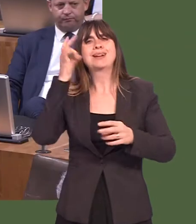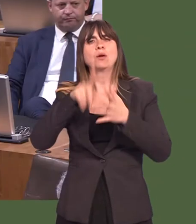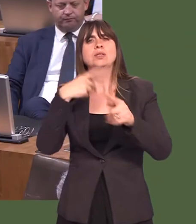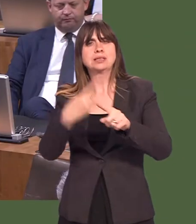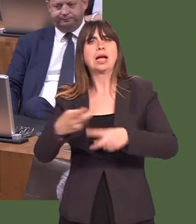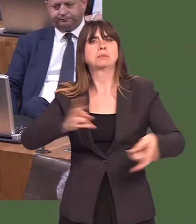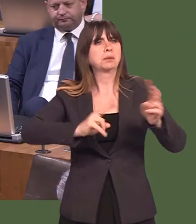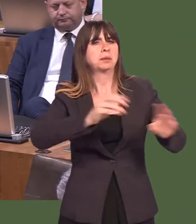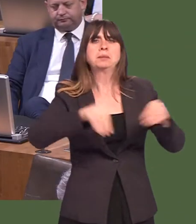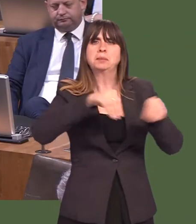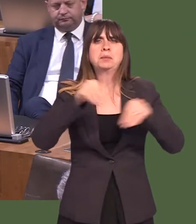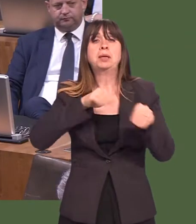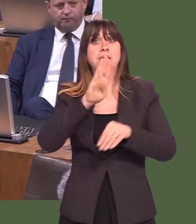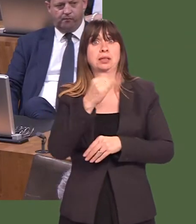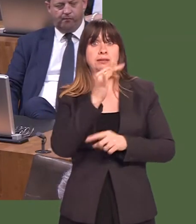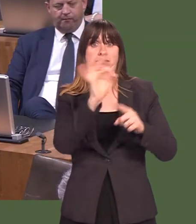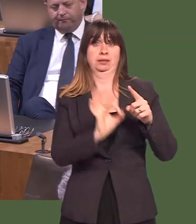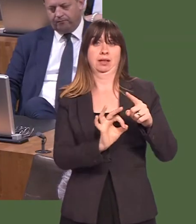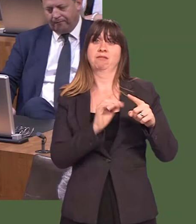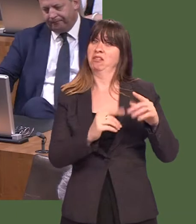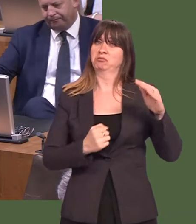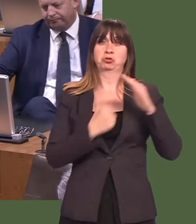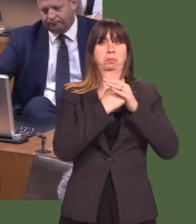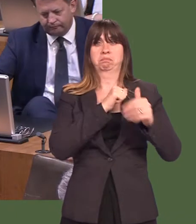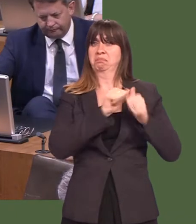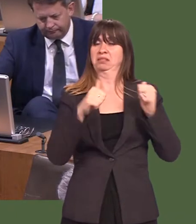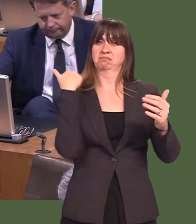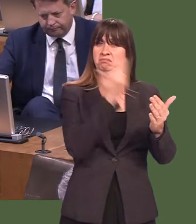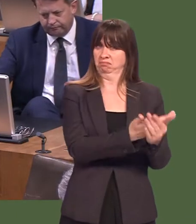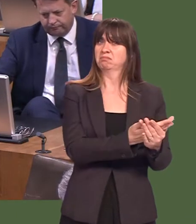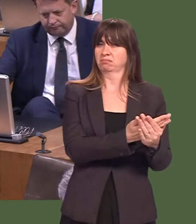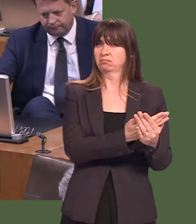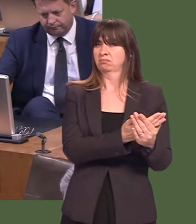of council tax billedóthe highest level since this tax was introduced.